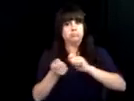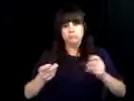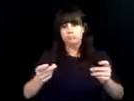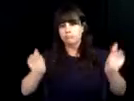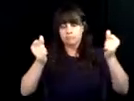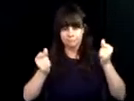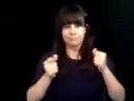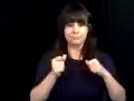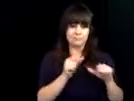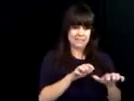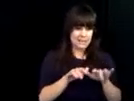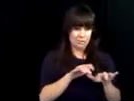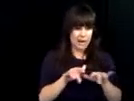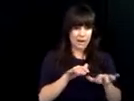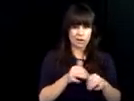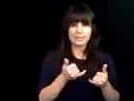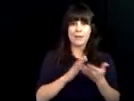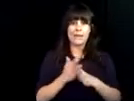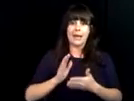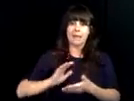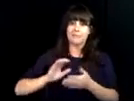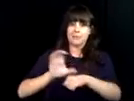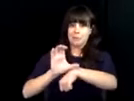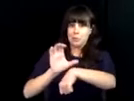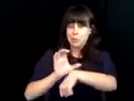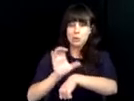it consisted of type writers and